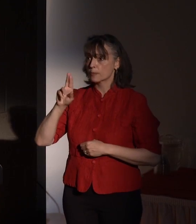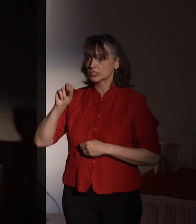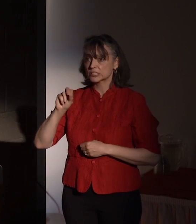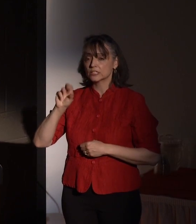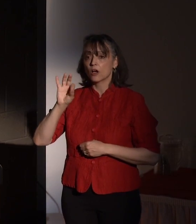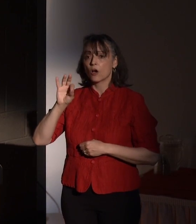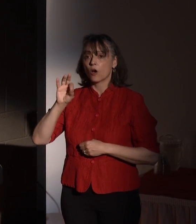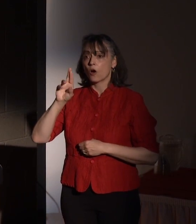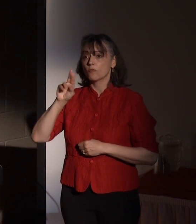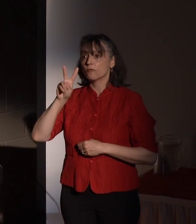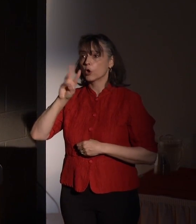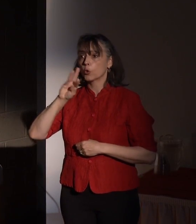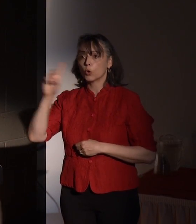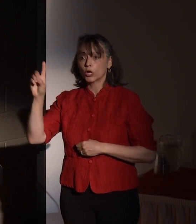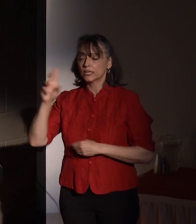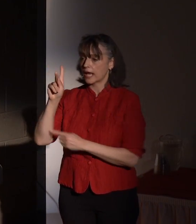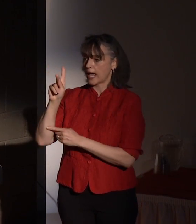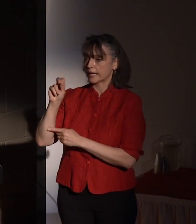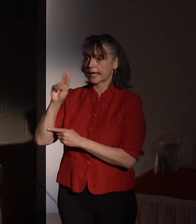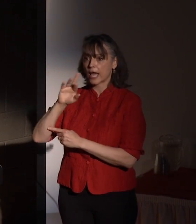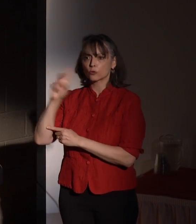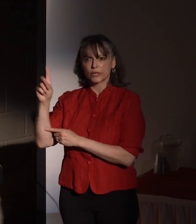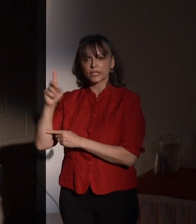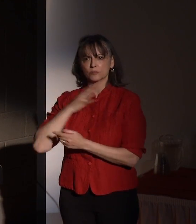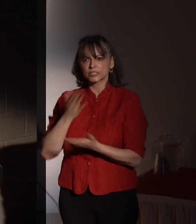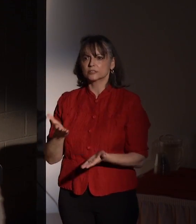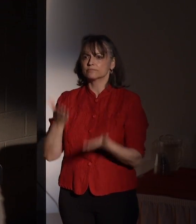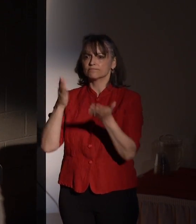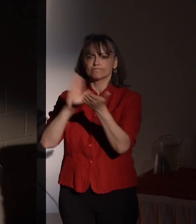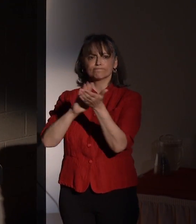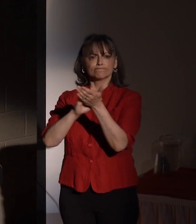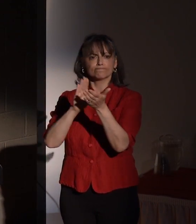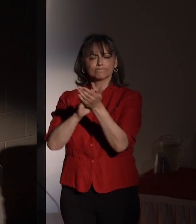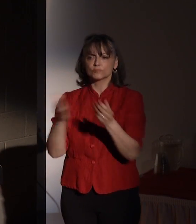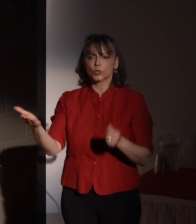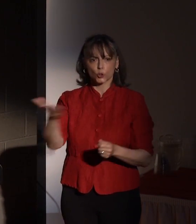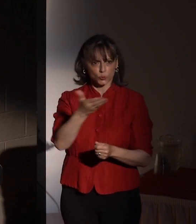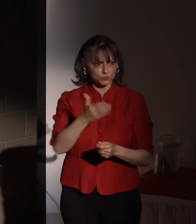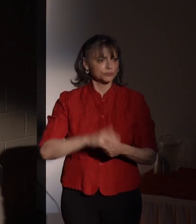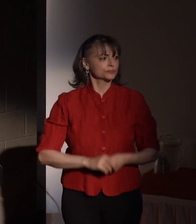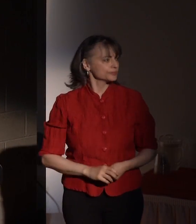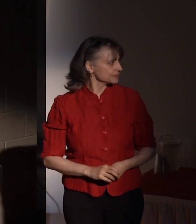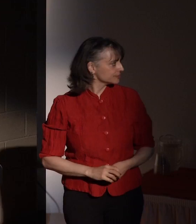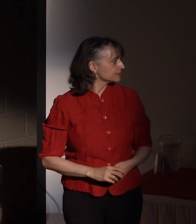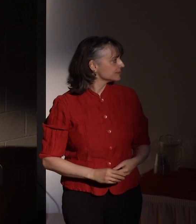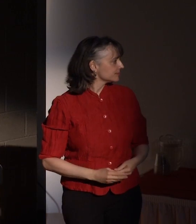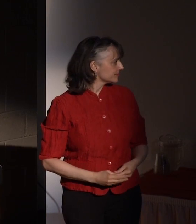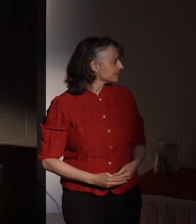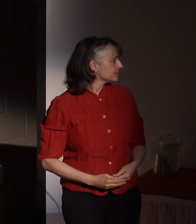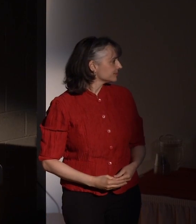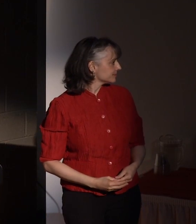Would you please stand and be recognized.